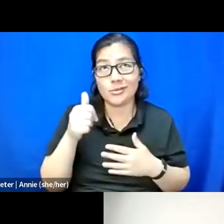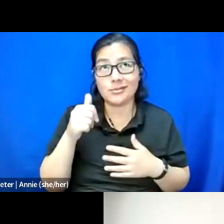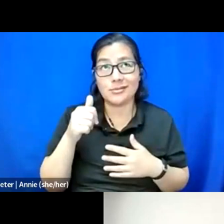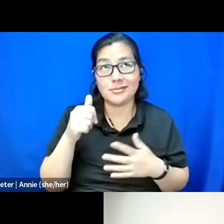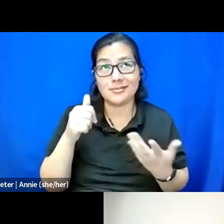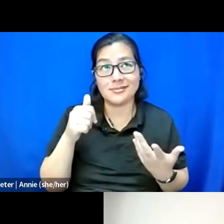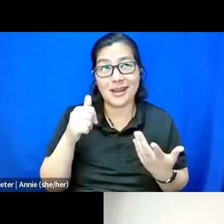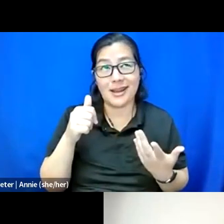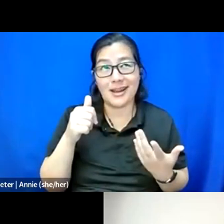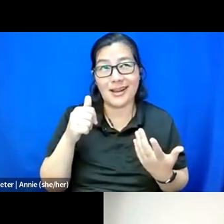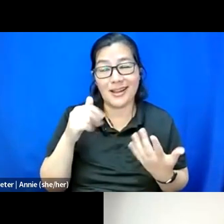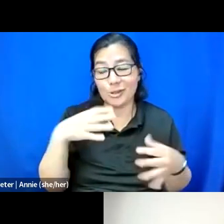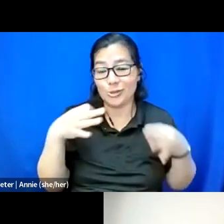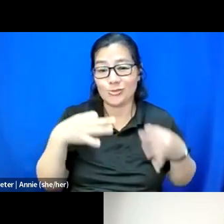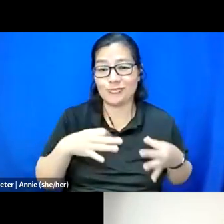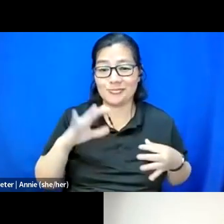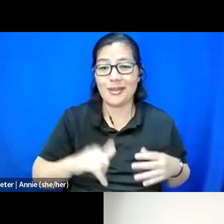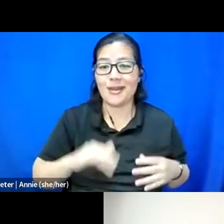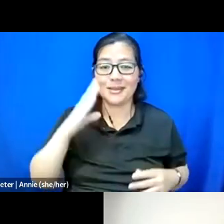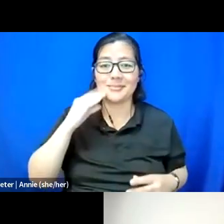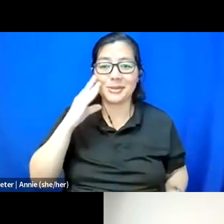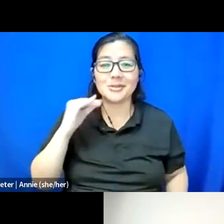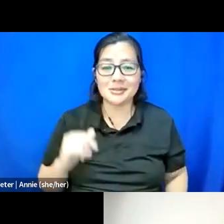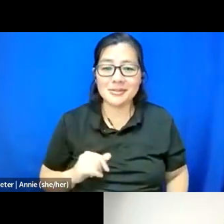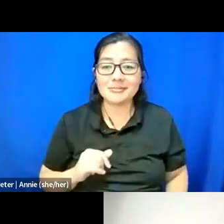that experience is that it's, yeah, it's a lot.